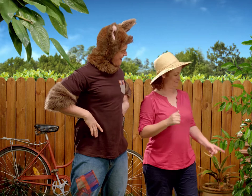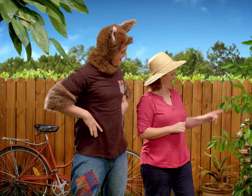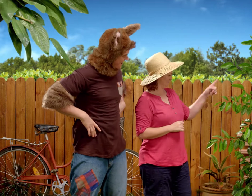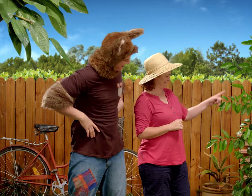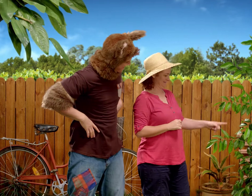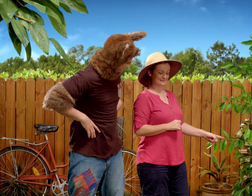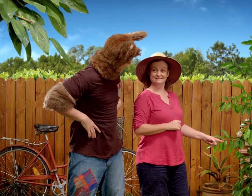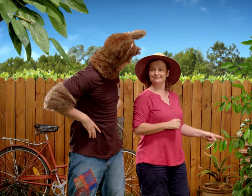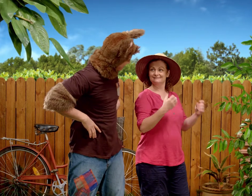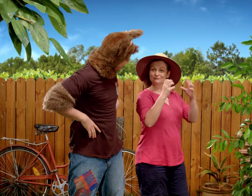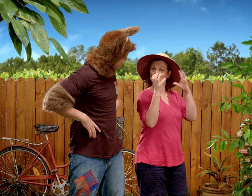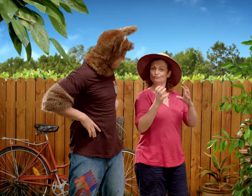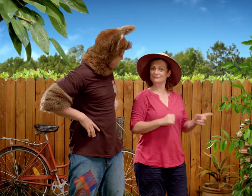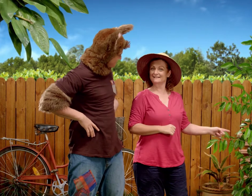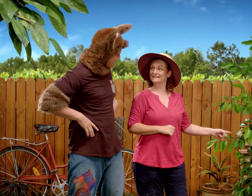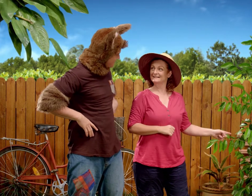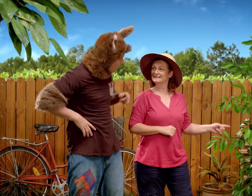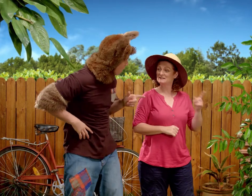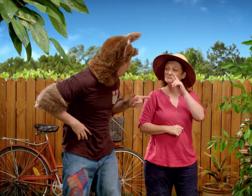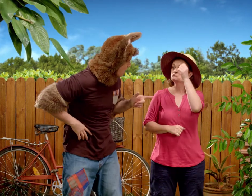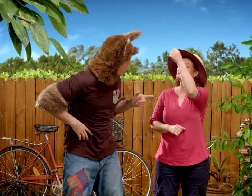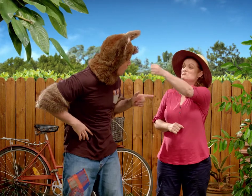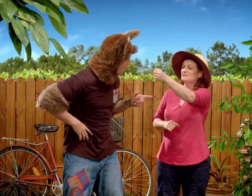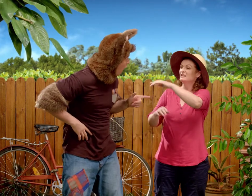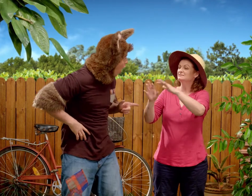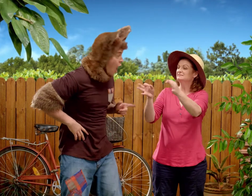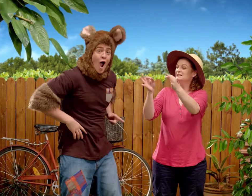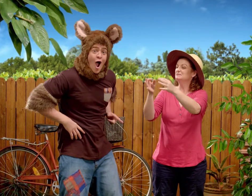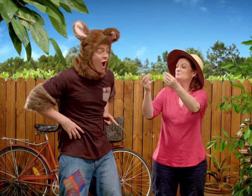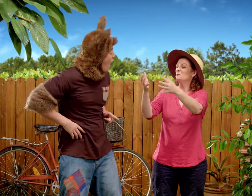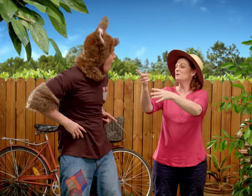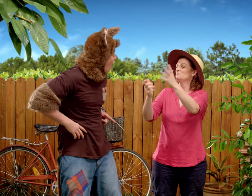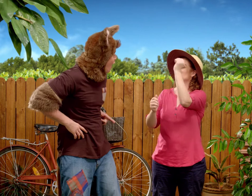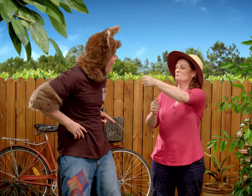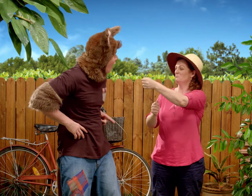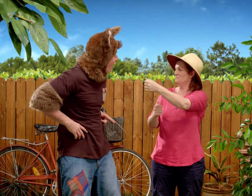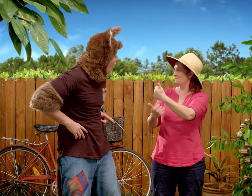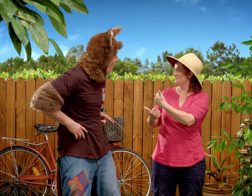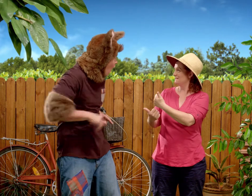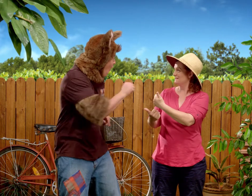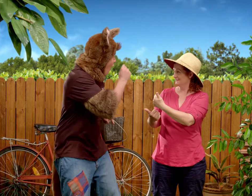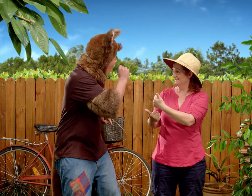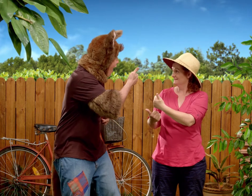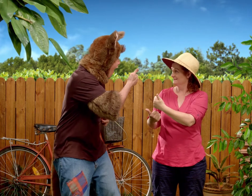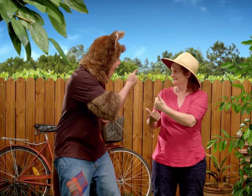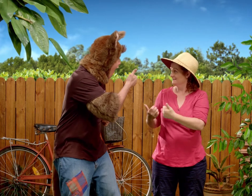I do have this tree. Perhaps we could plant that in the garden. What do you think? Can we?